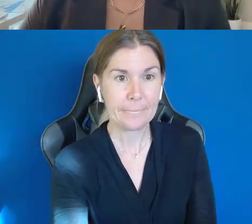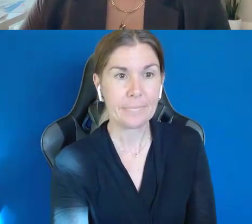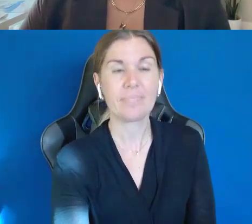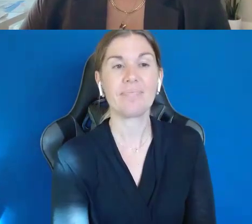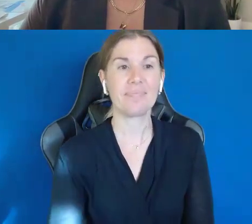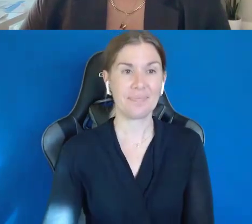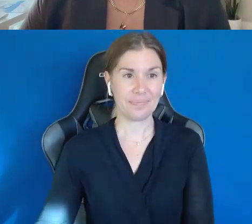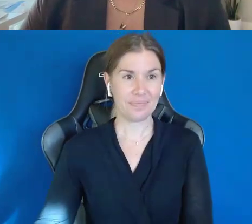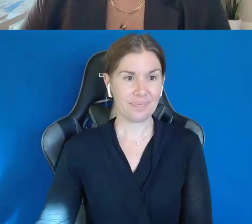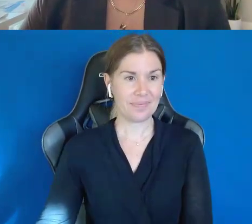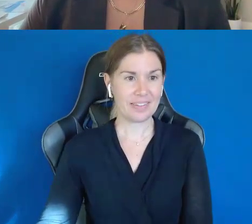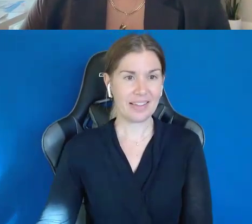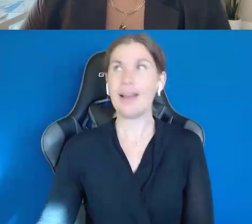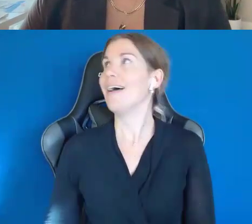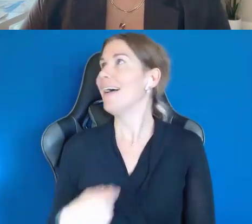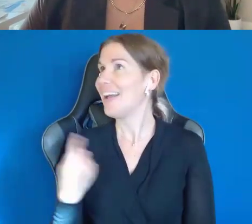I always have to talk.